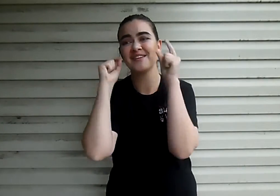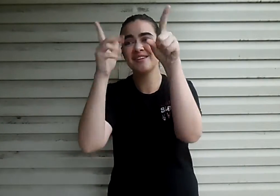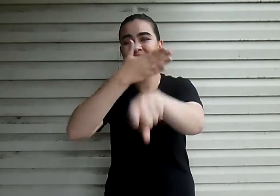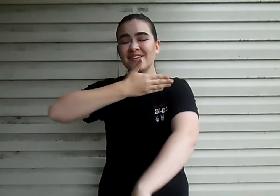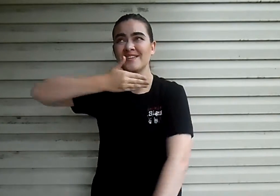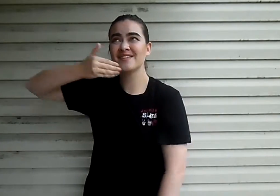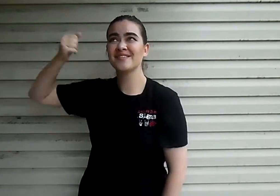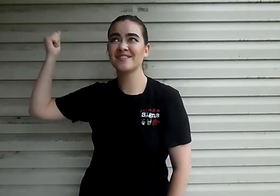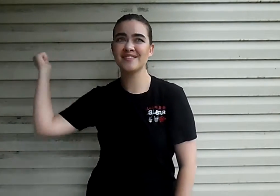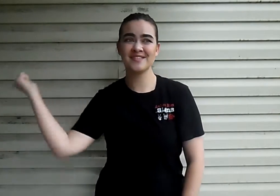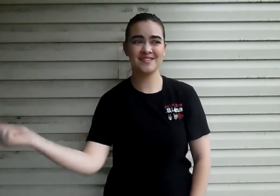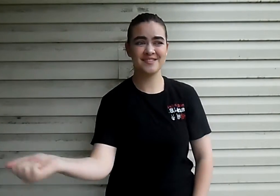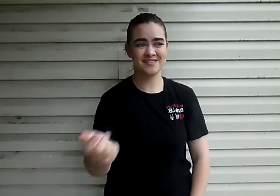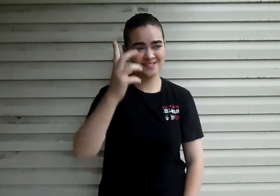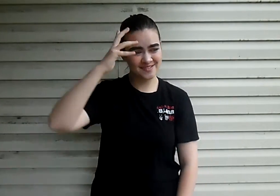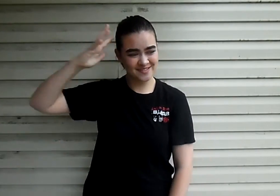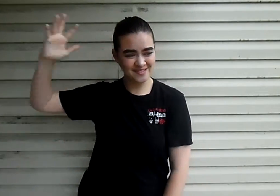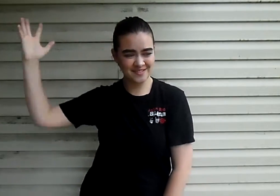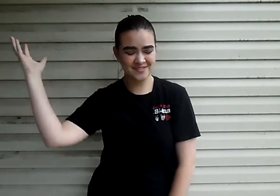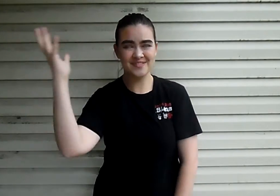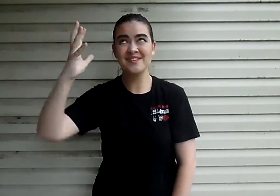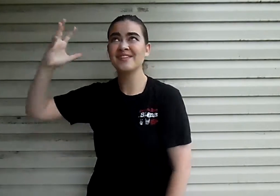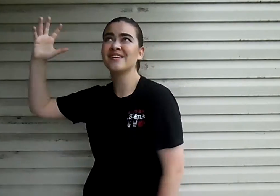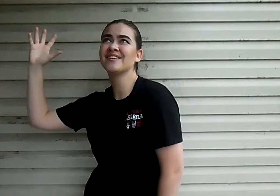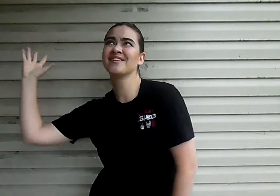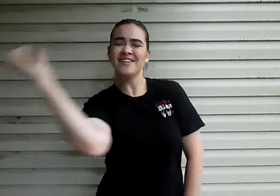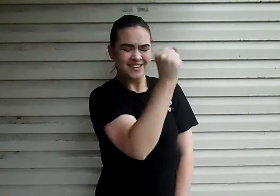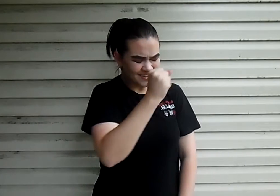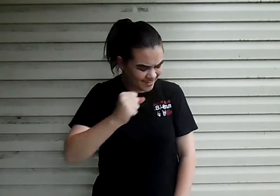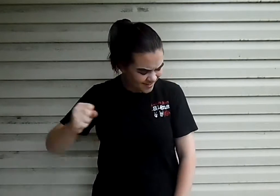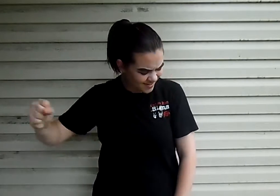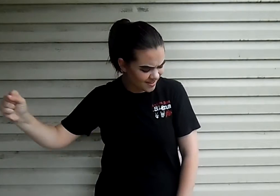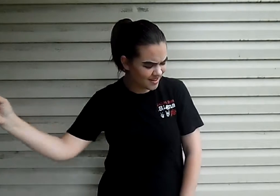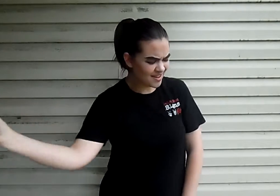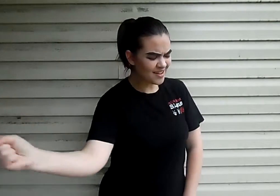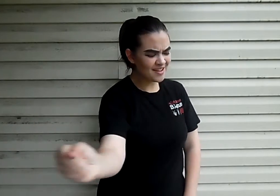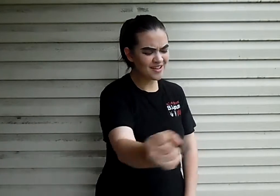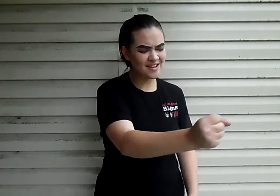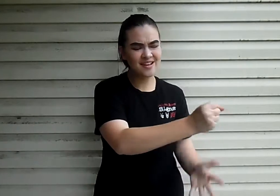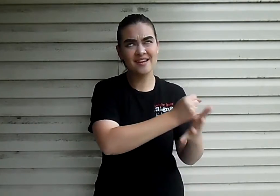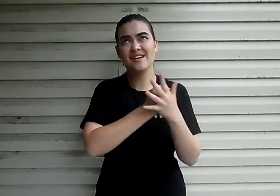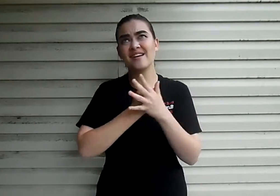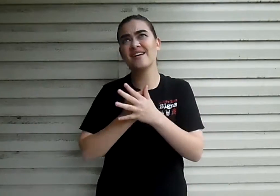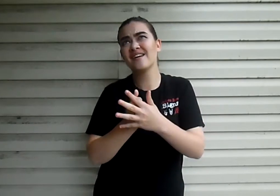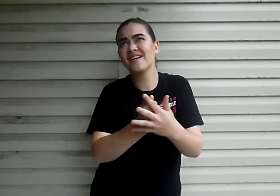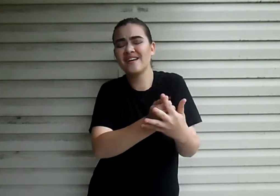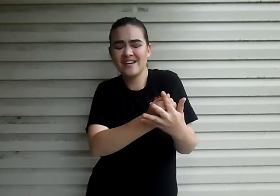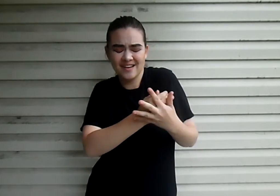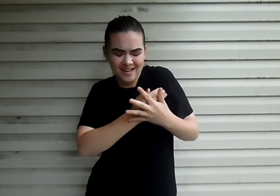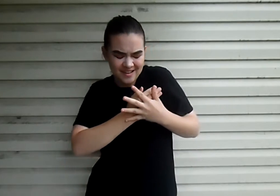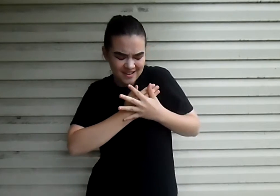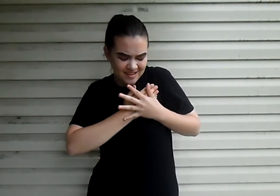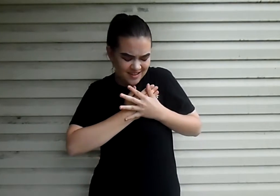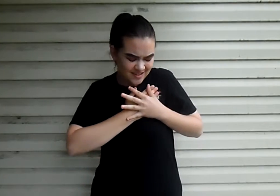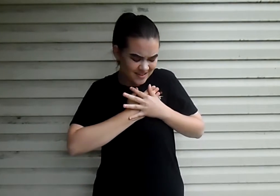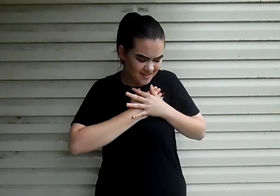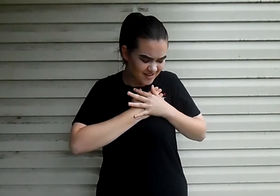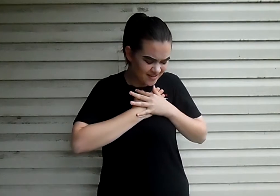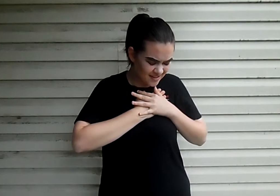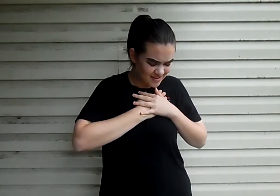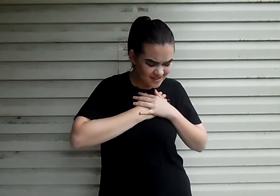And wake up with the fondest memories